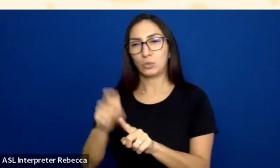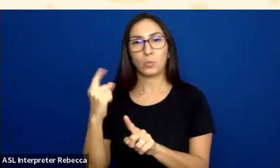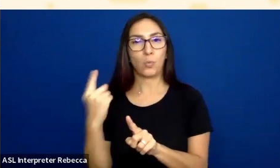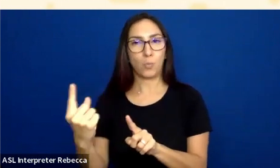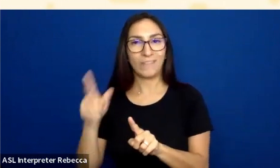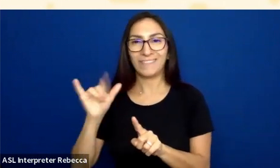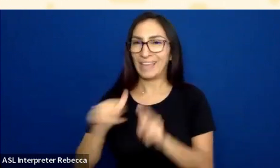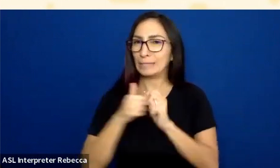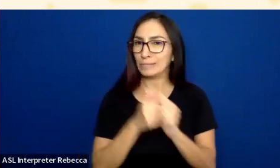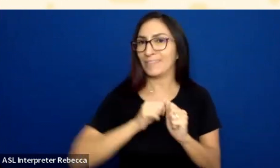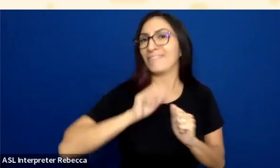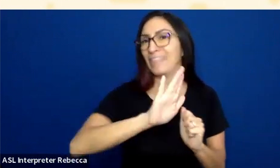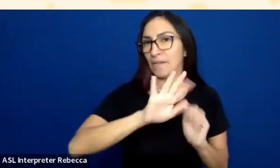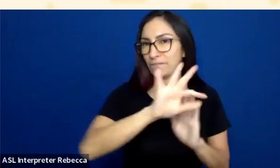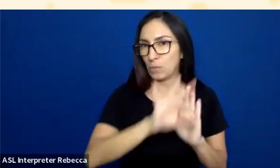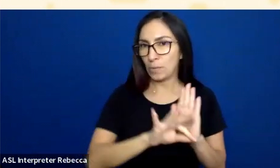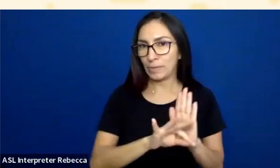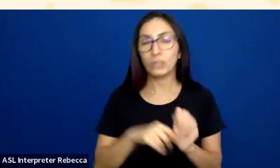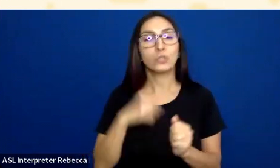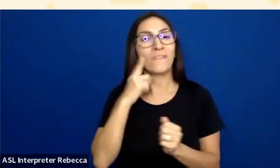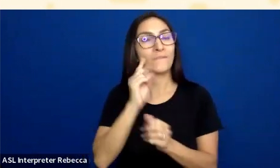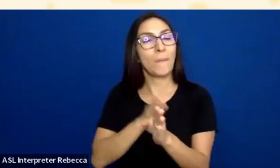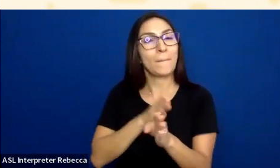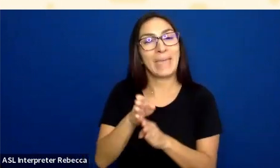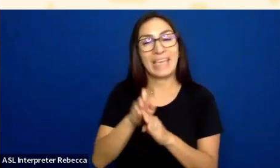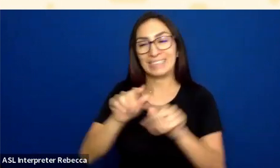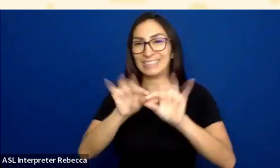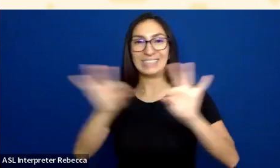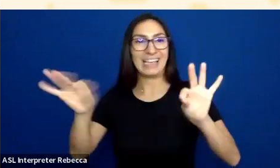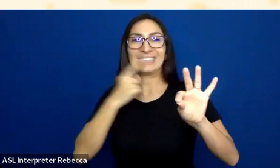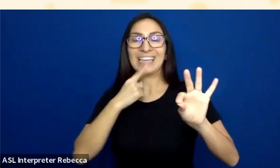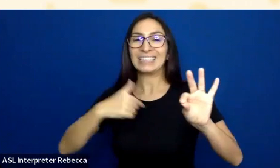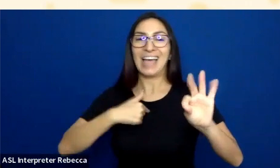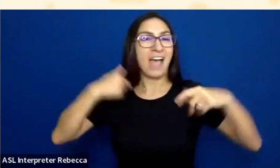one is for that main text of I have read and agreed to the...